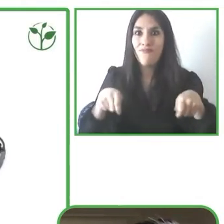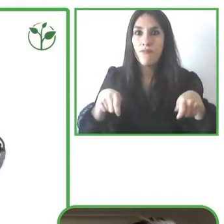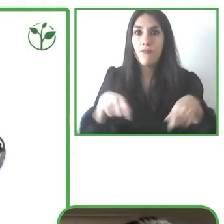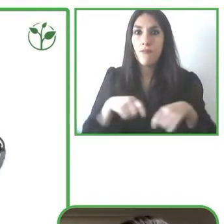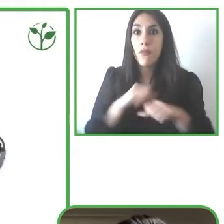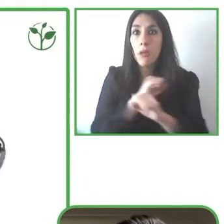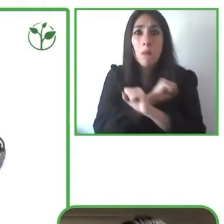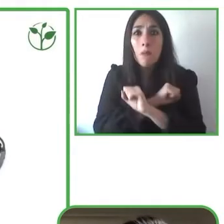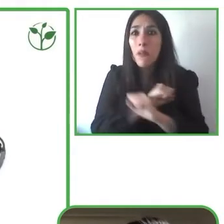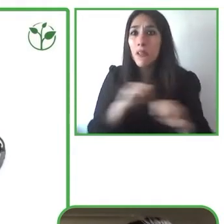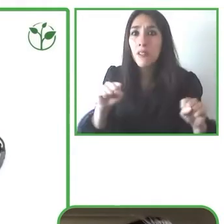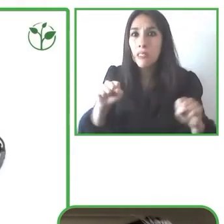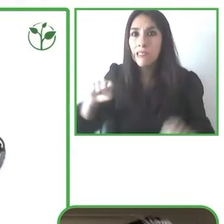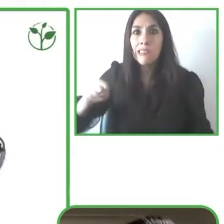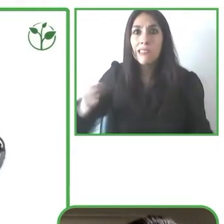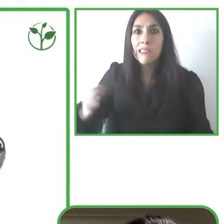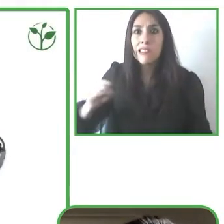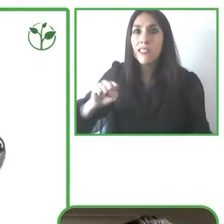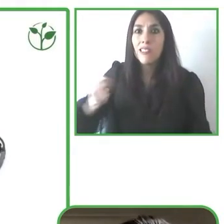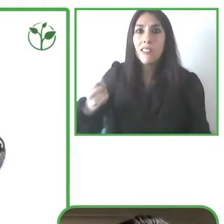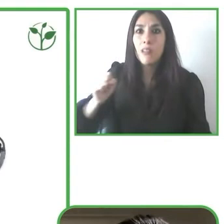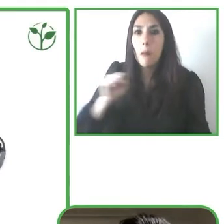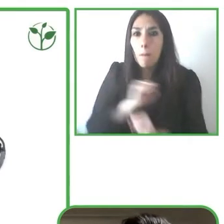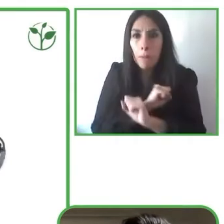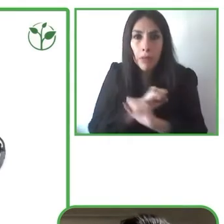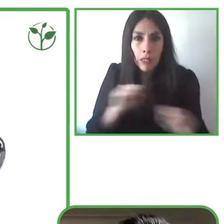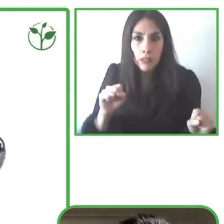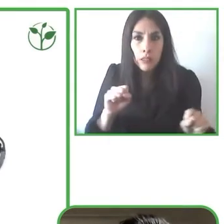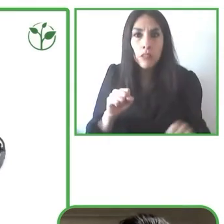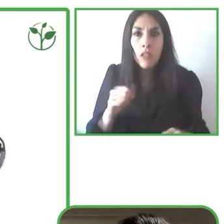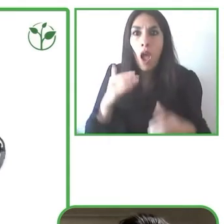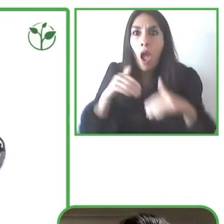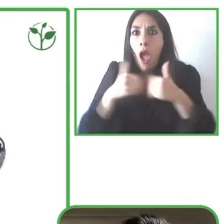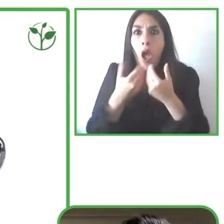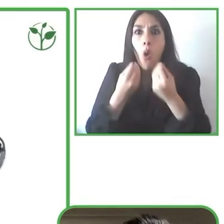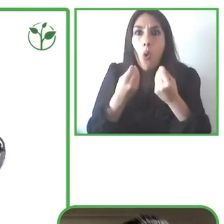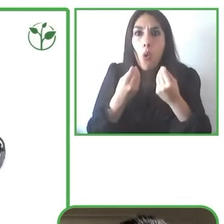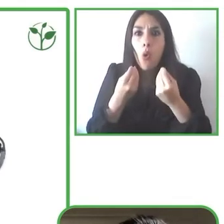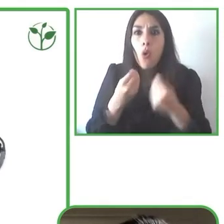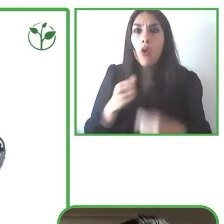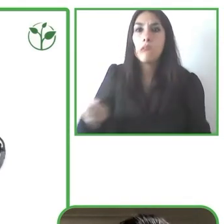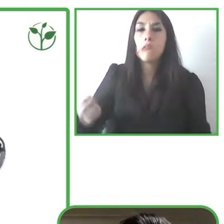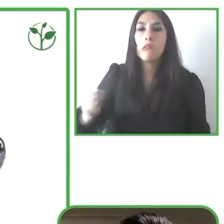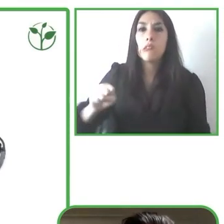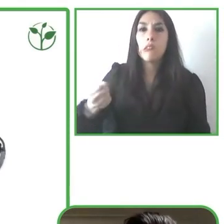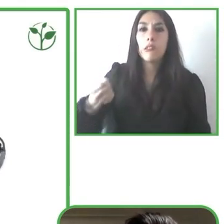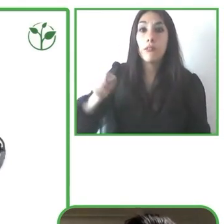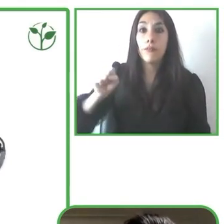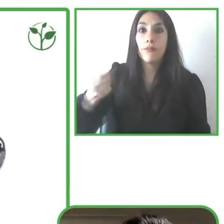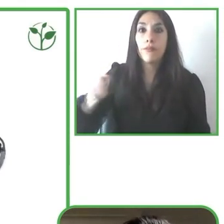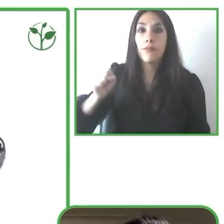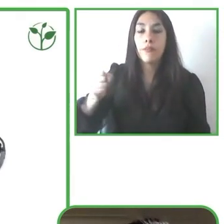the joystick of the wheelchair is positioned somewhere in front of the chin and then people have to push with their chin against the joystick to